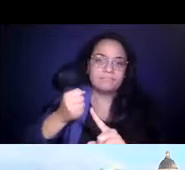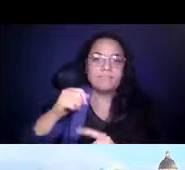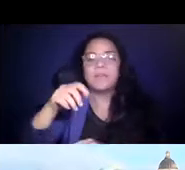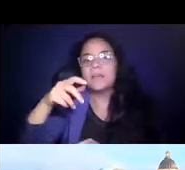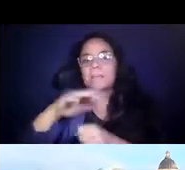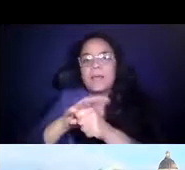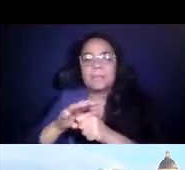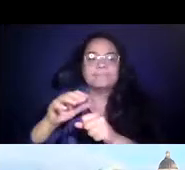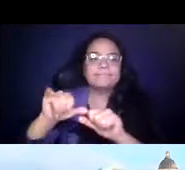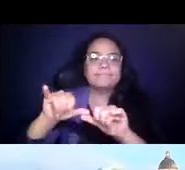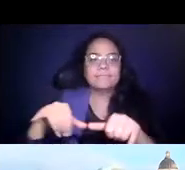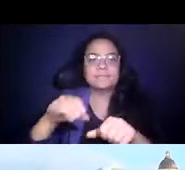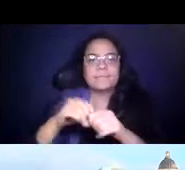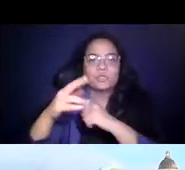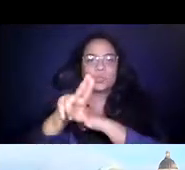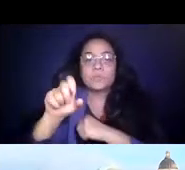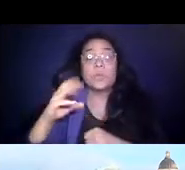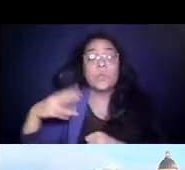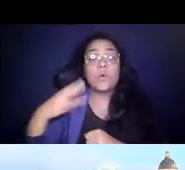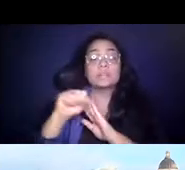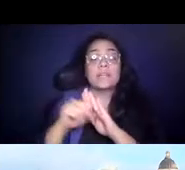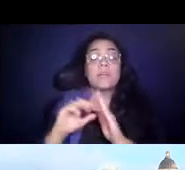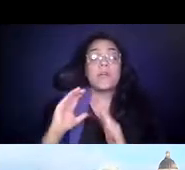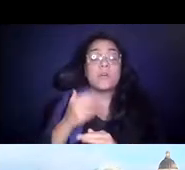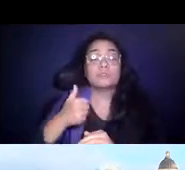14:25:55 In Washington State, our transit ridership dropped by 45% around the state.